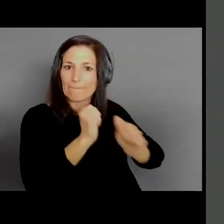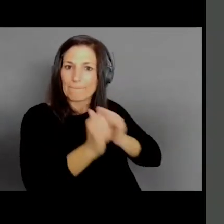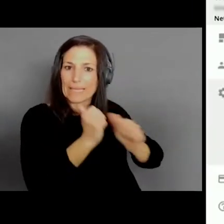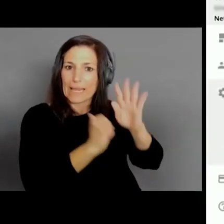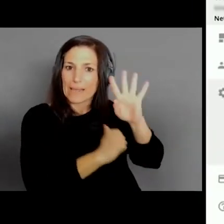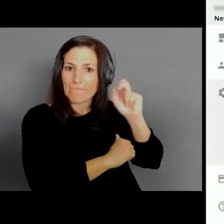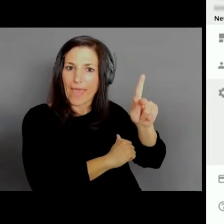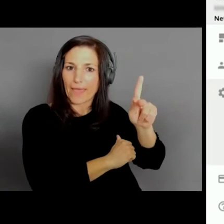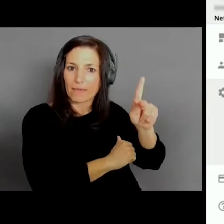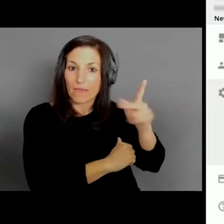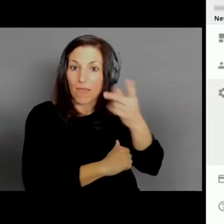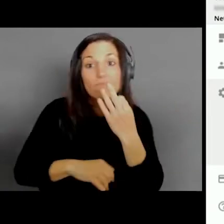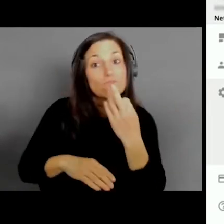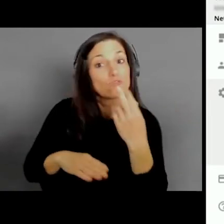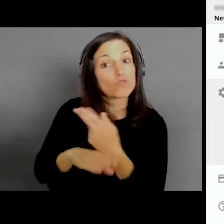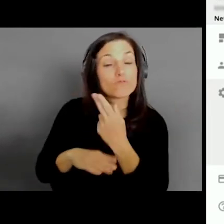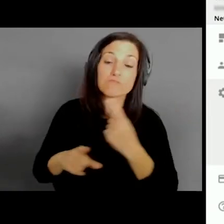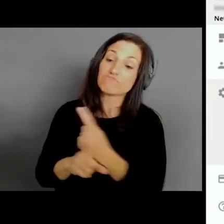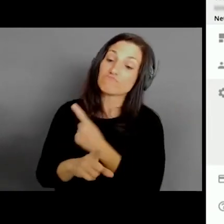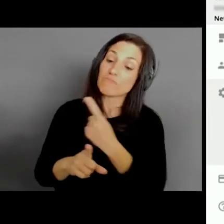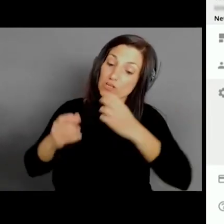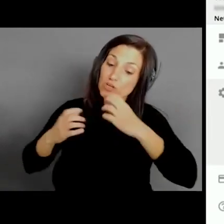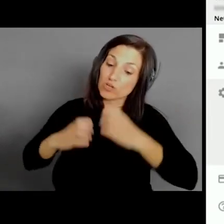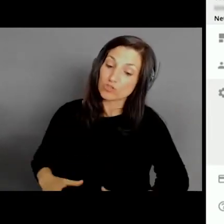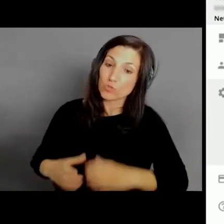they're just still around. There's no real controls around this.